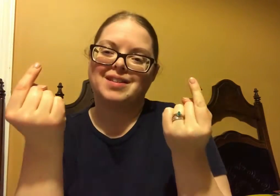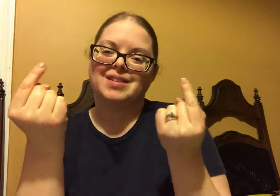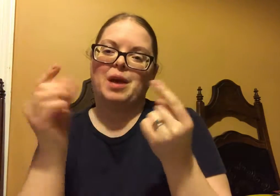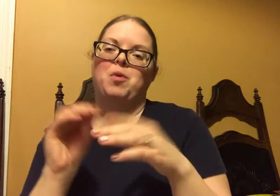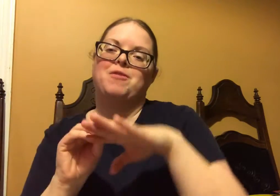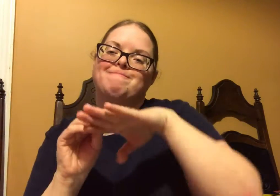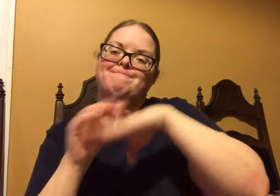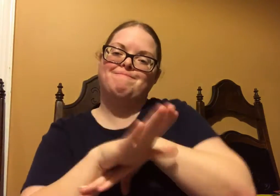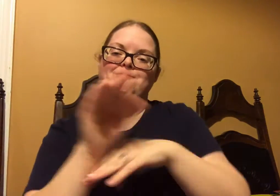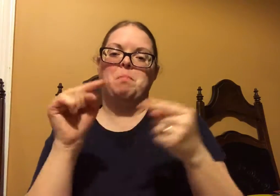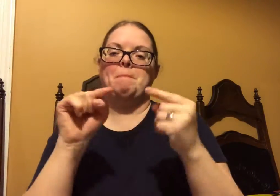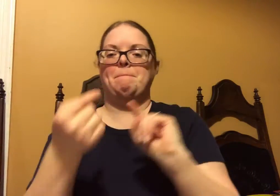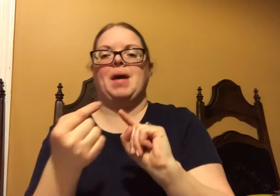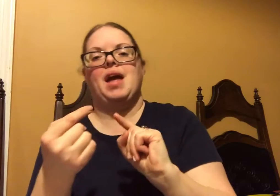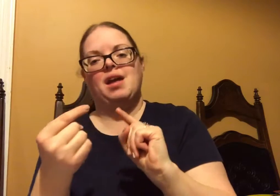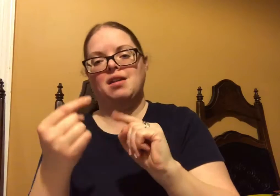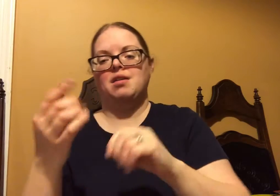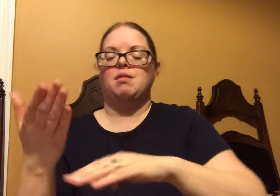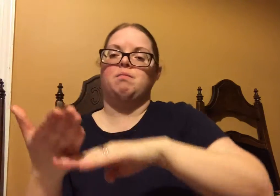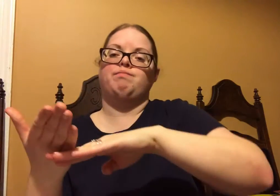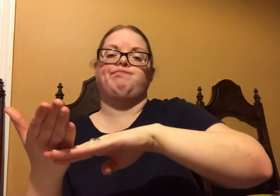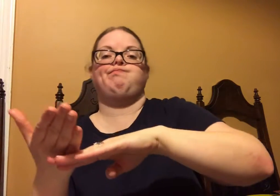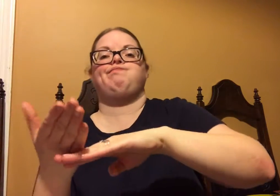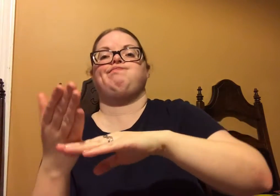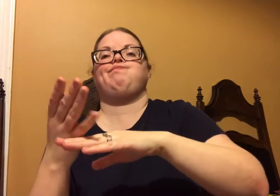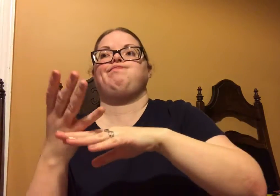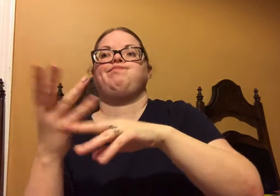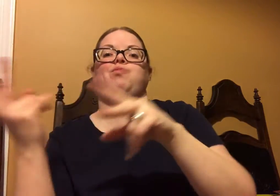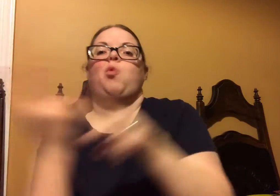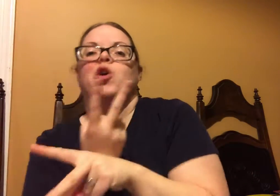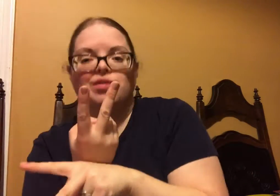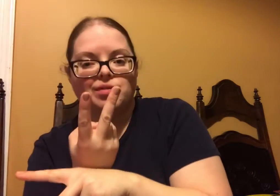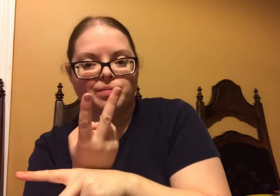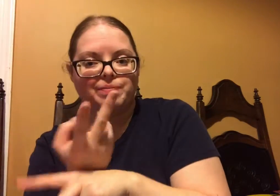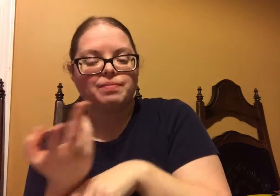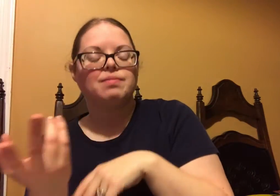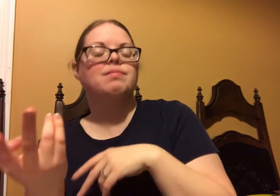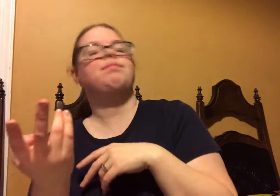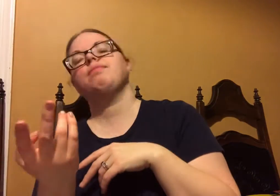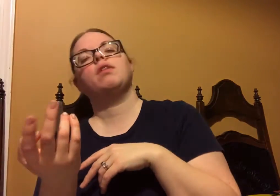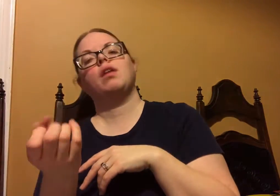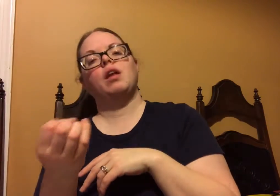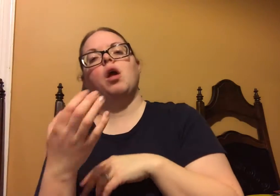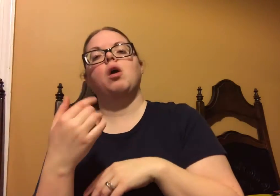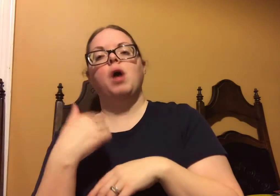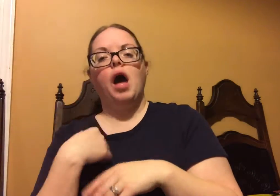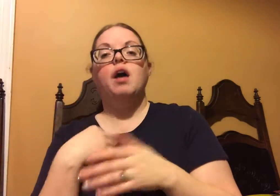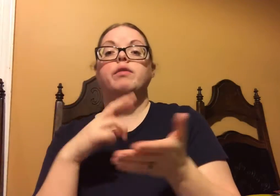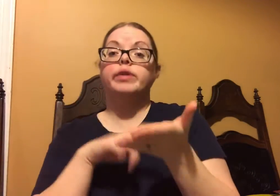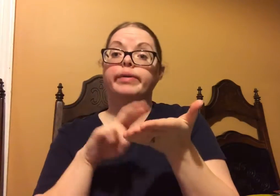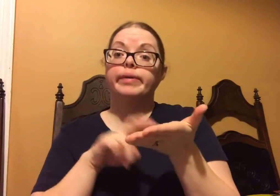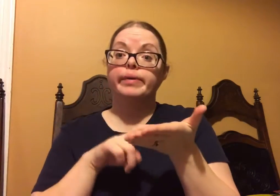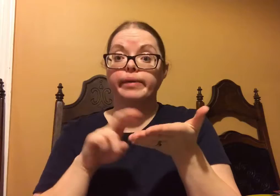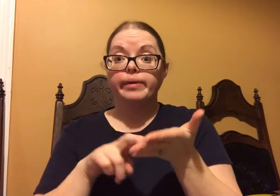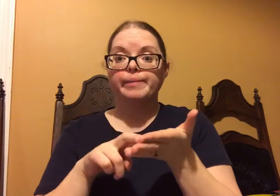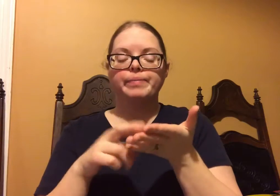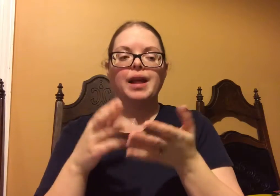food allergies that were aggravating the nerve condition, making the pain worse.